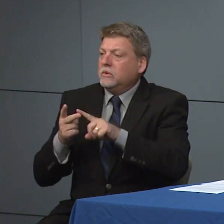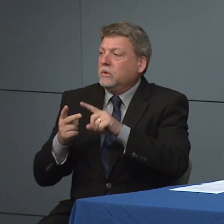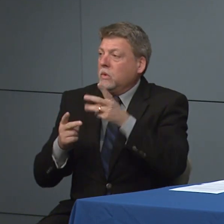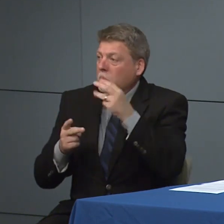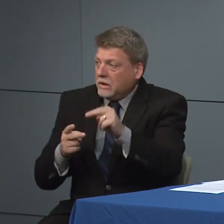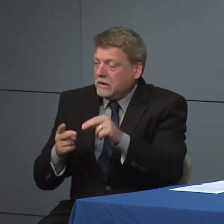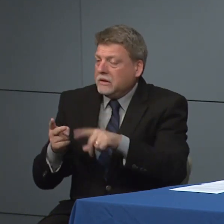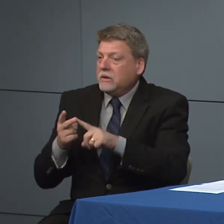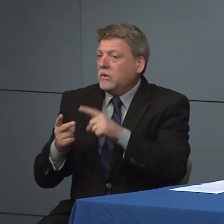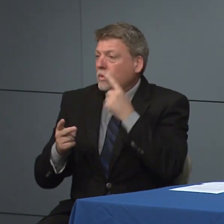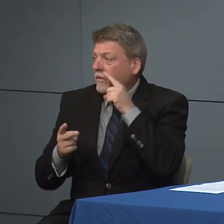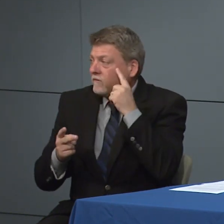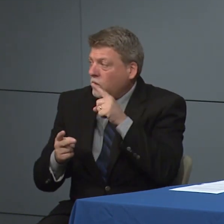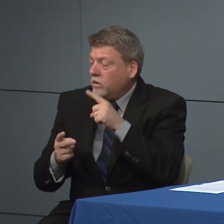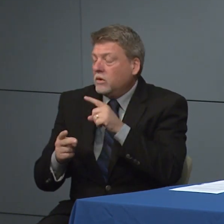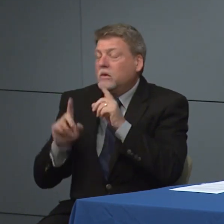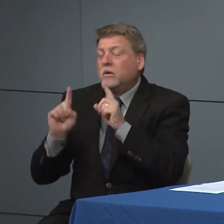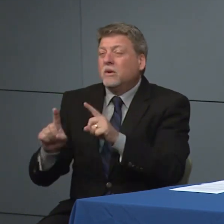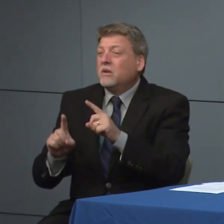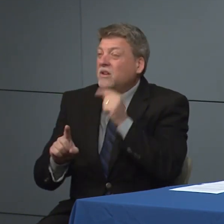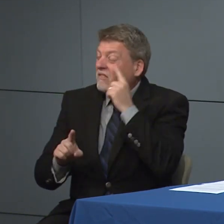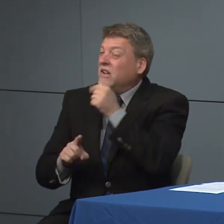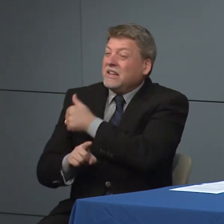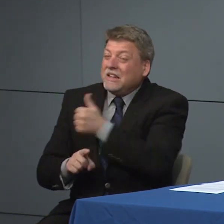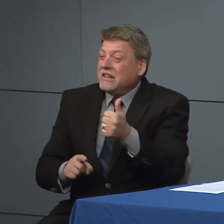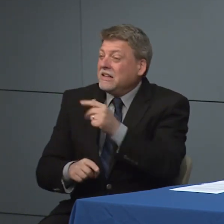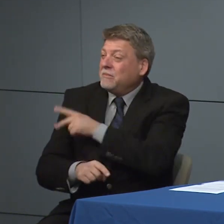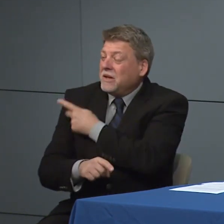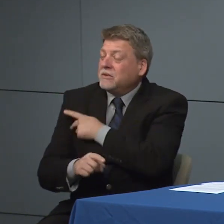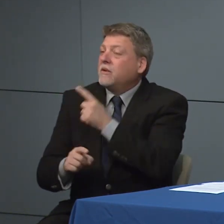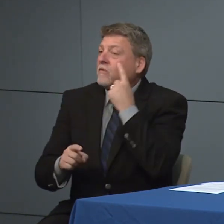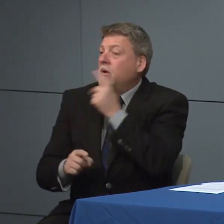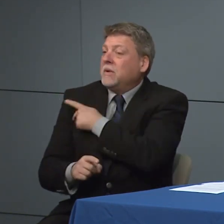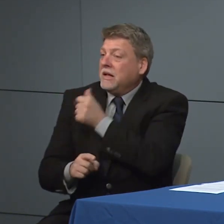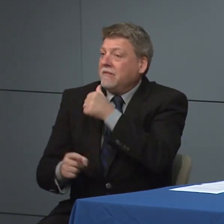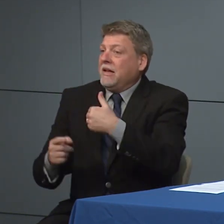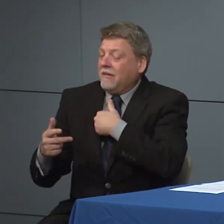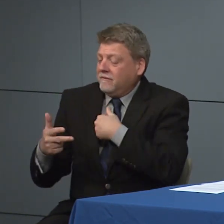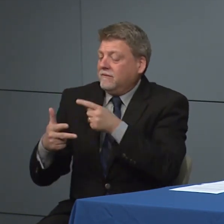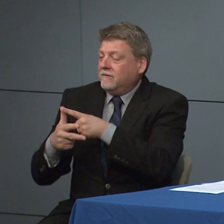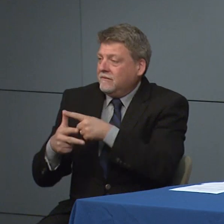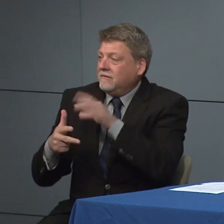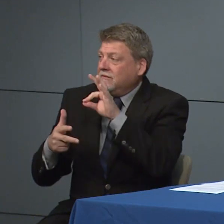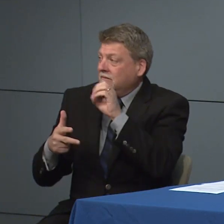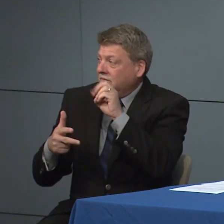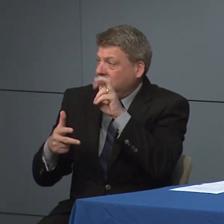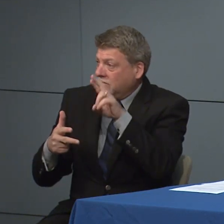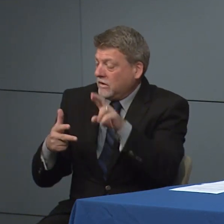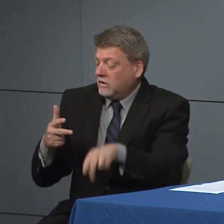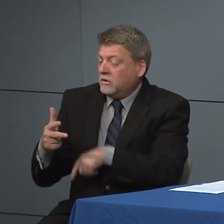and testing for a gun for patients who meet criteria, right and us to reassess criteria is that fever lower